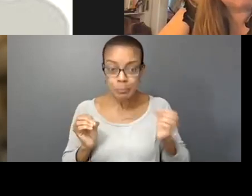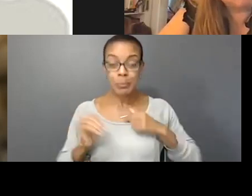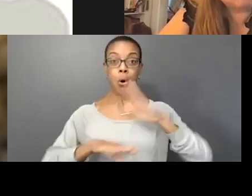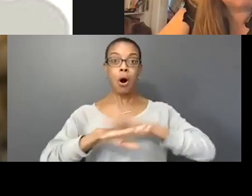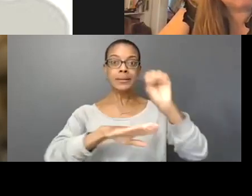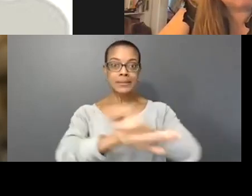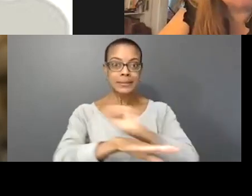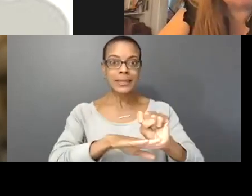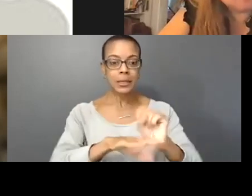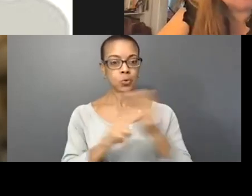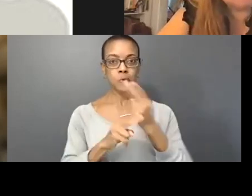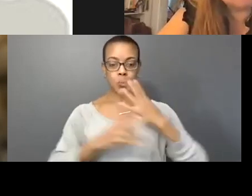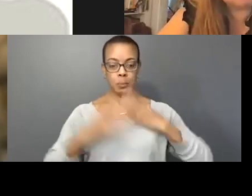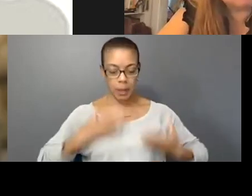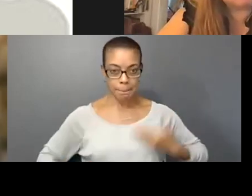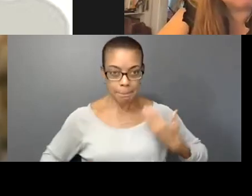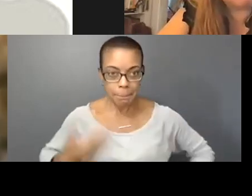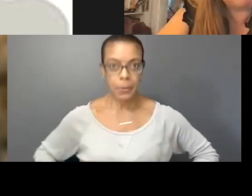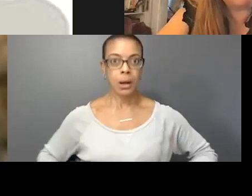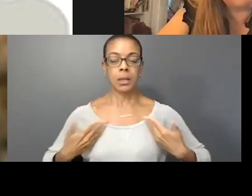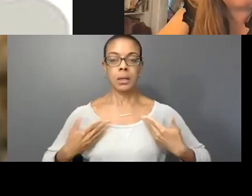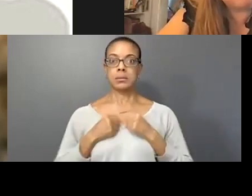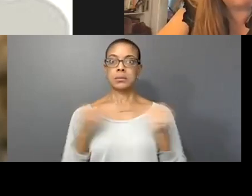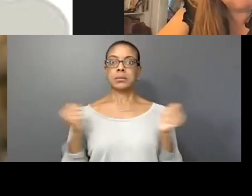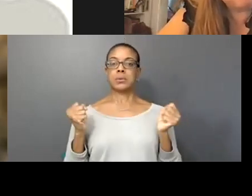body is very vulnerable but I am just really